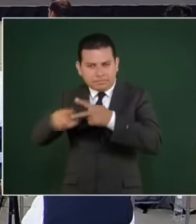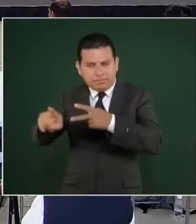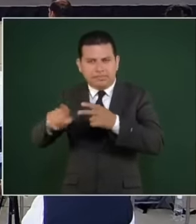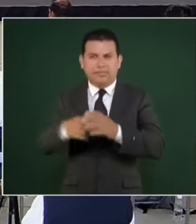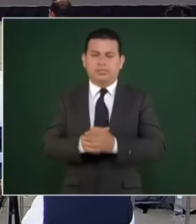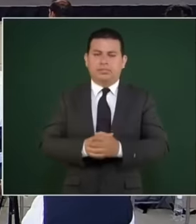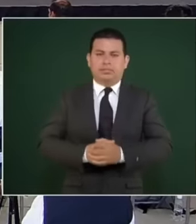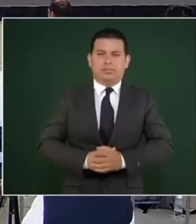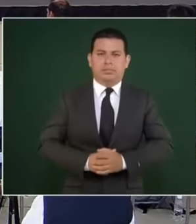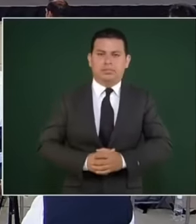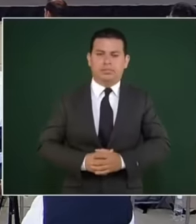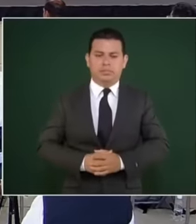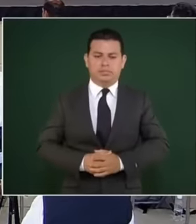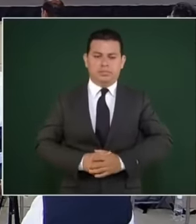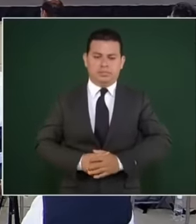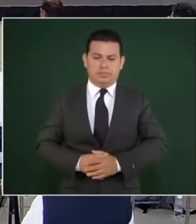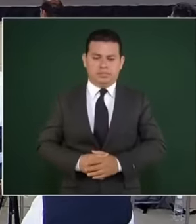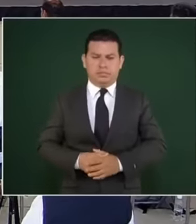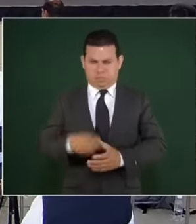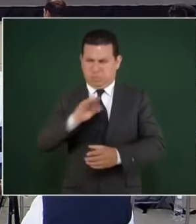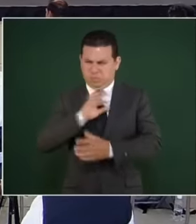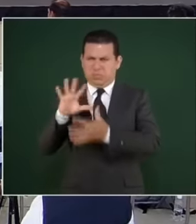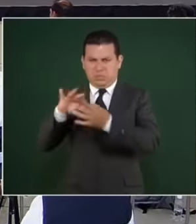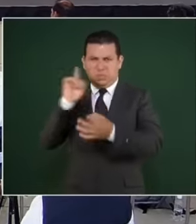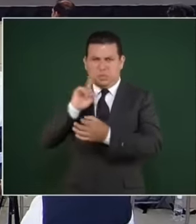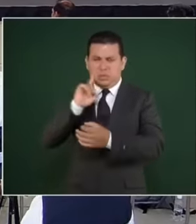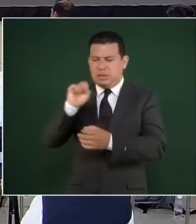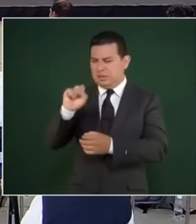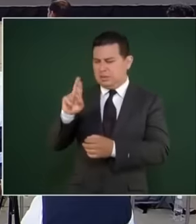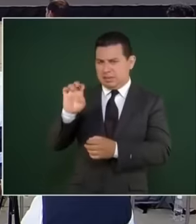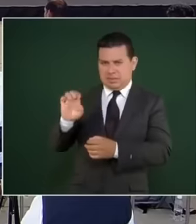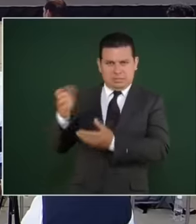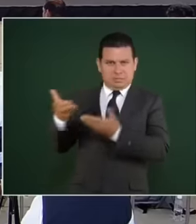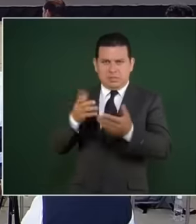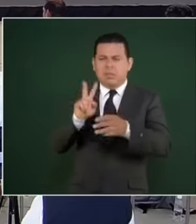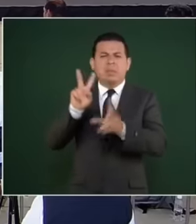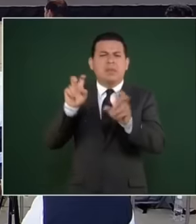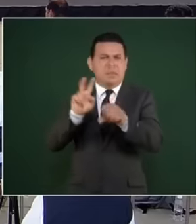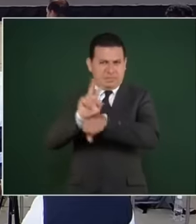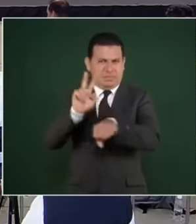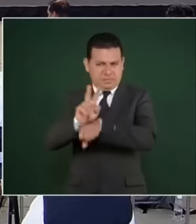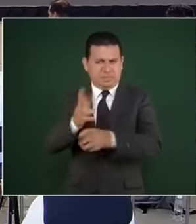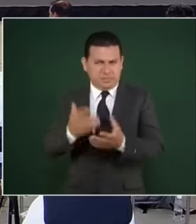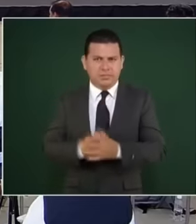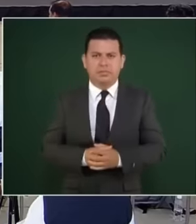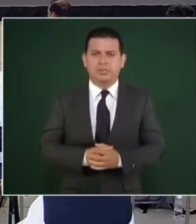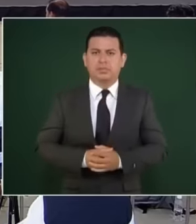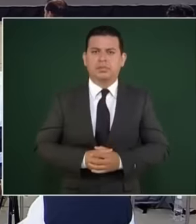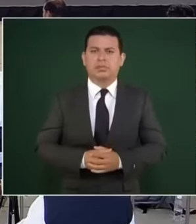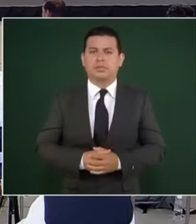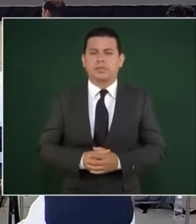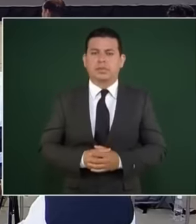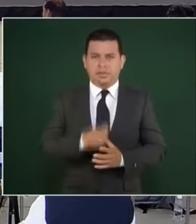not What are you talking about, sir, what about Venezuela is very important, we have just signed an agreement